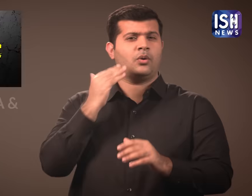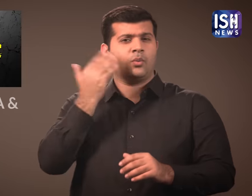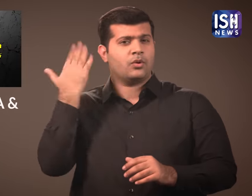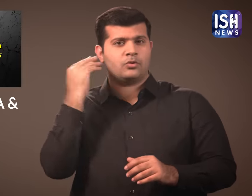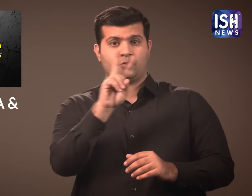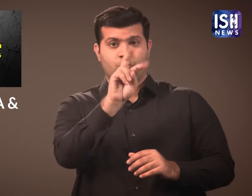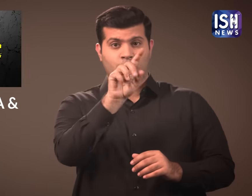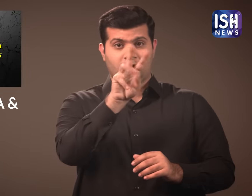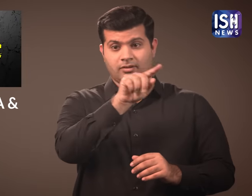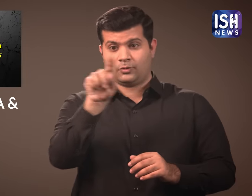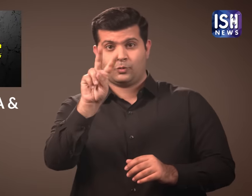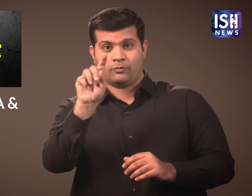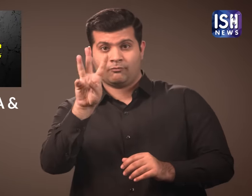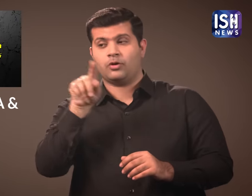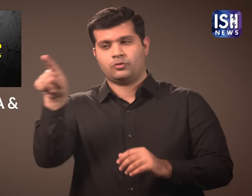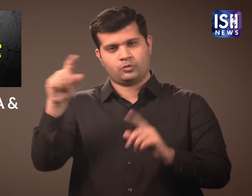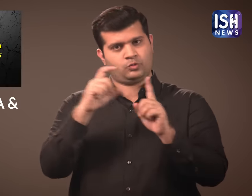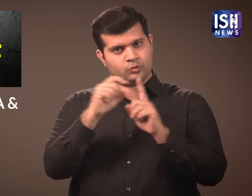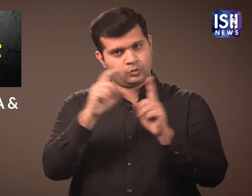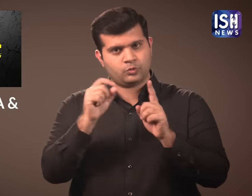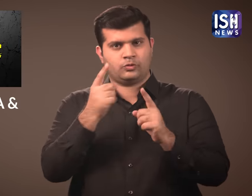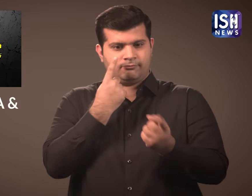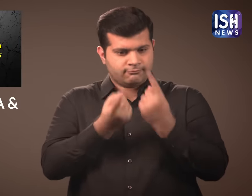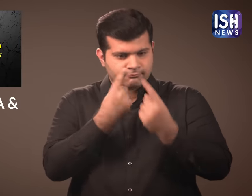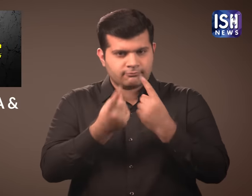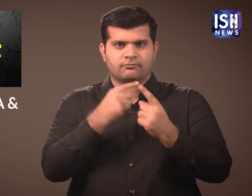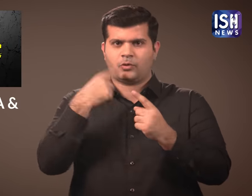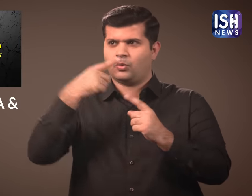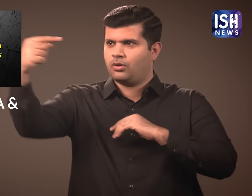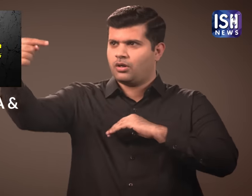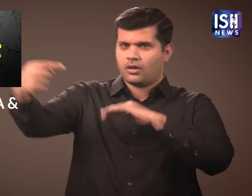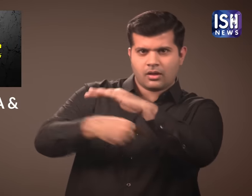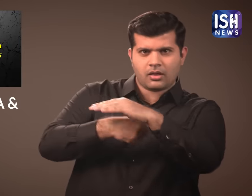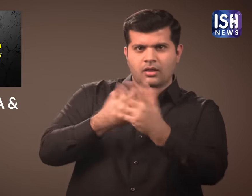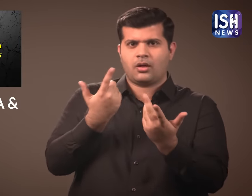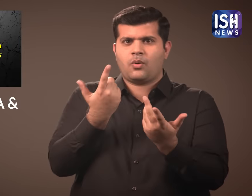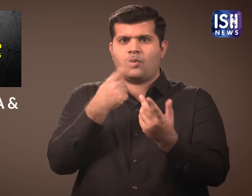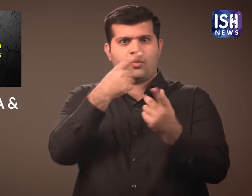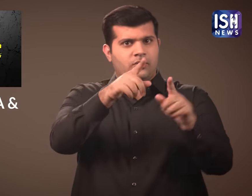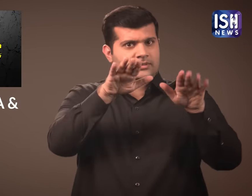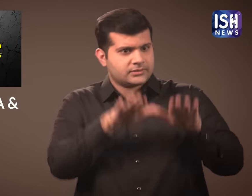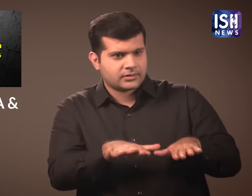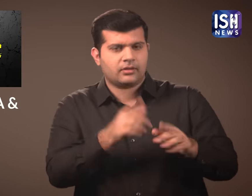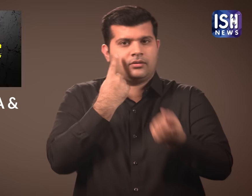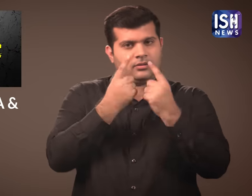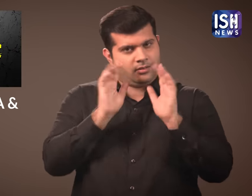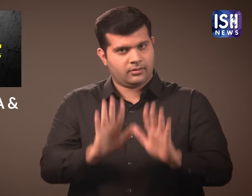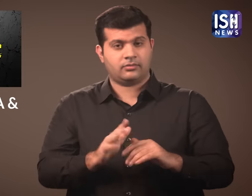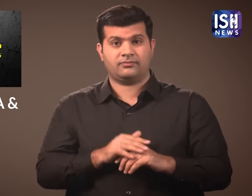It was implemented during 2013–2014, to identify illegal immigrants.